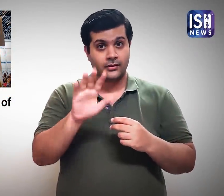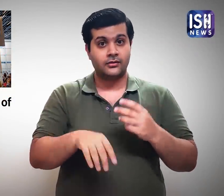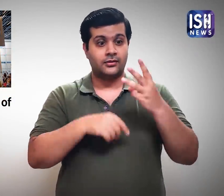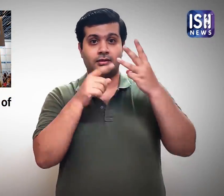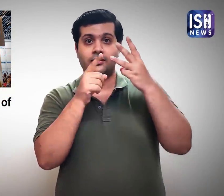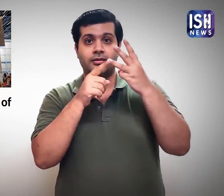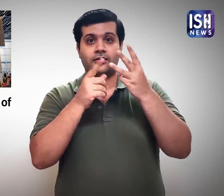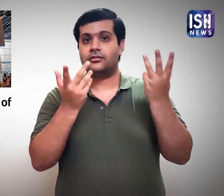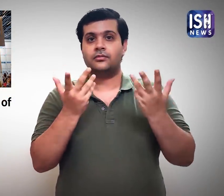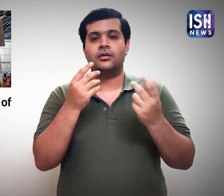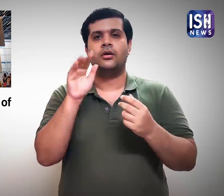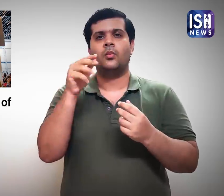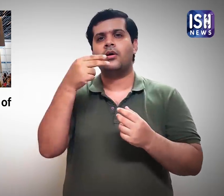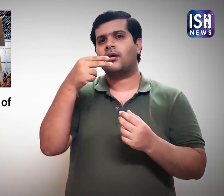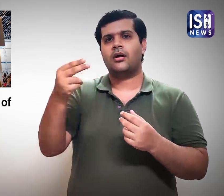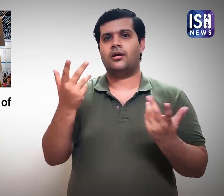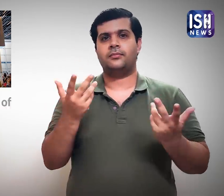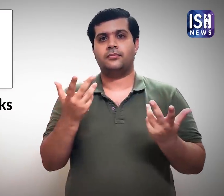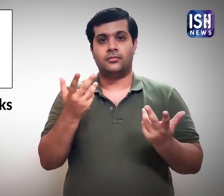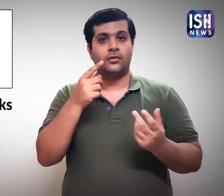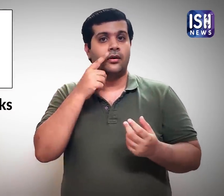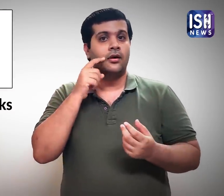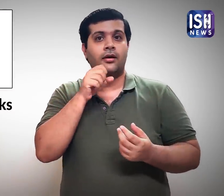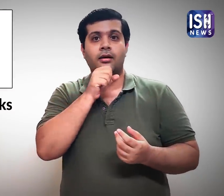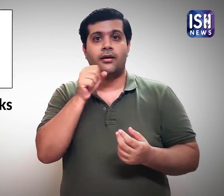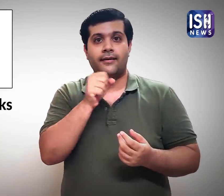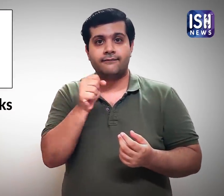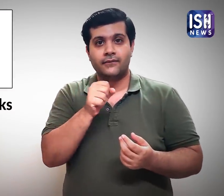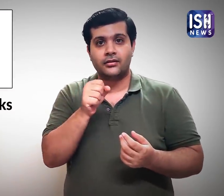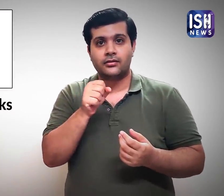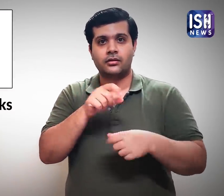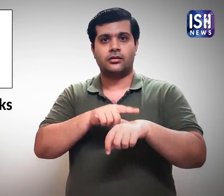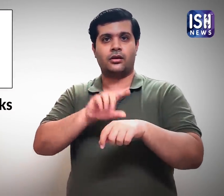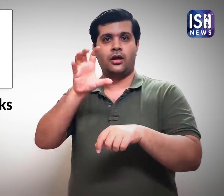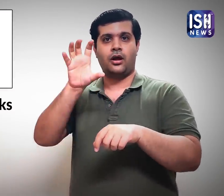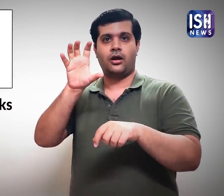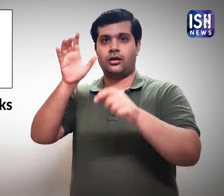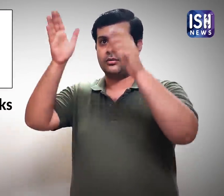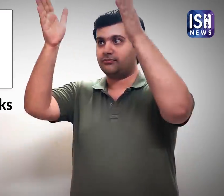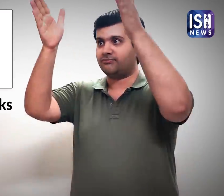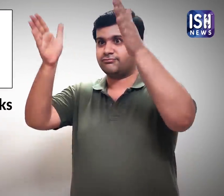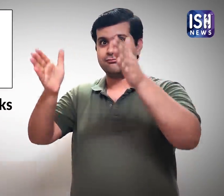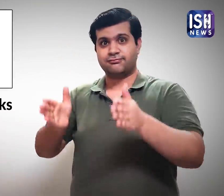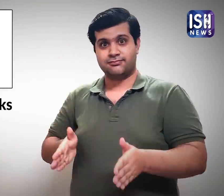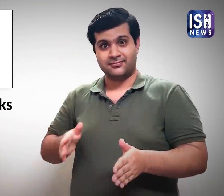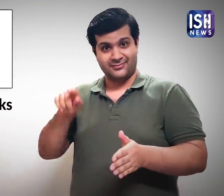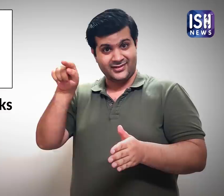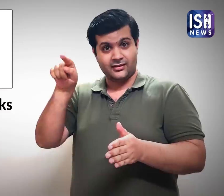The third was called 'Grandfather Clock”